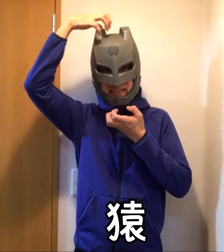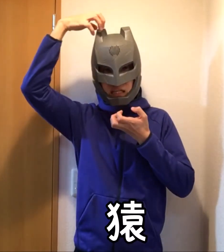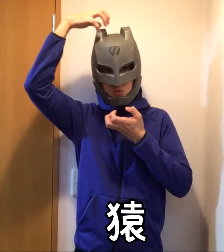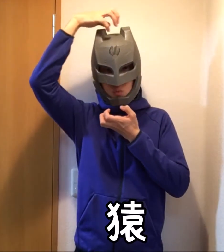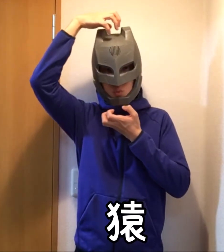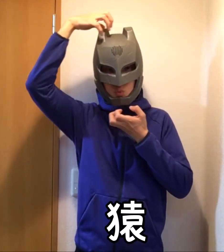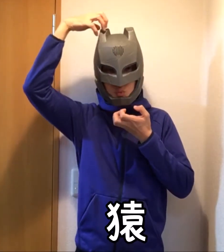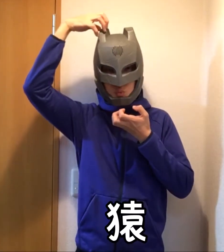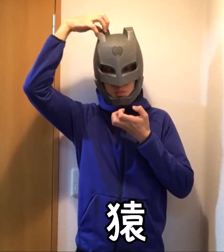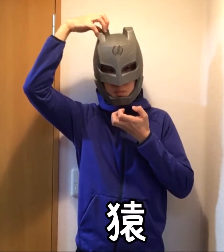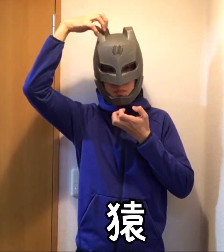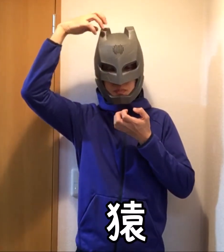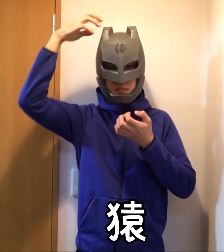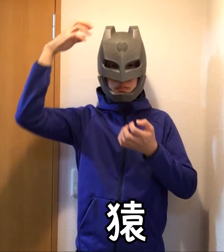Monkey / Ape